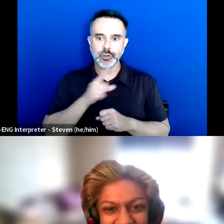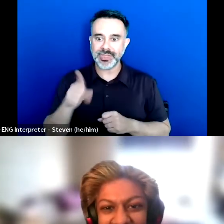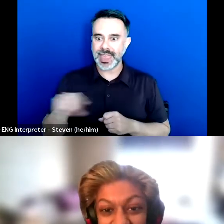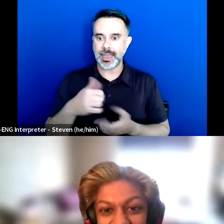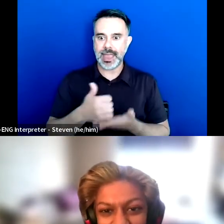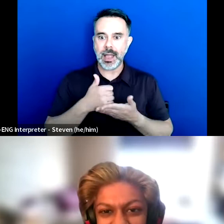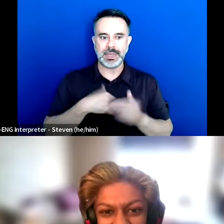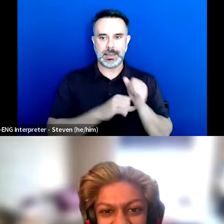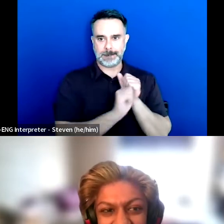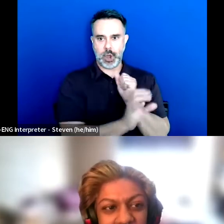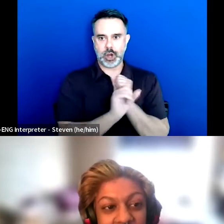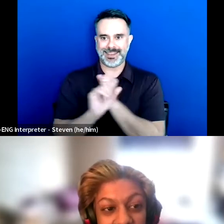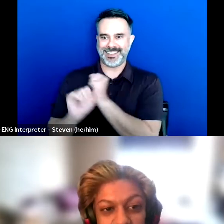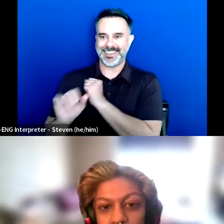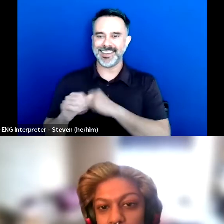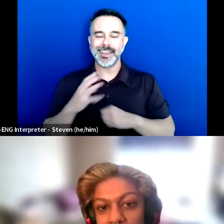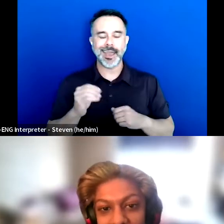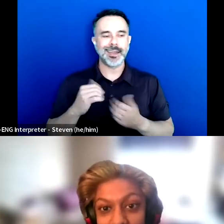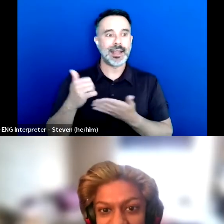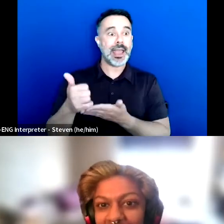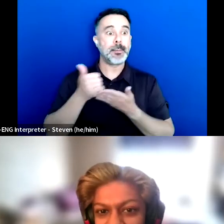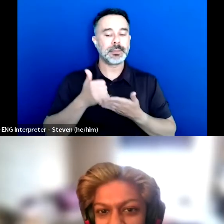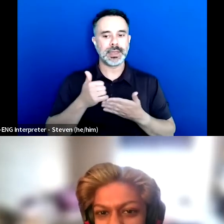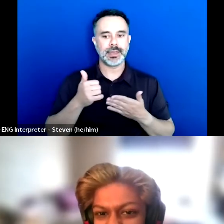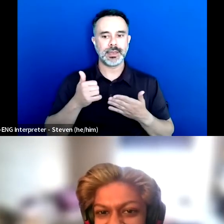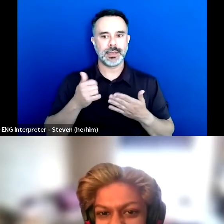where they are helping me gas myself up and things that.